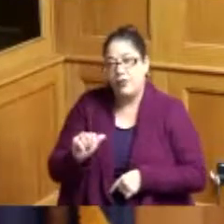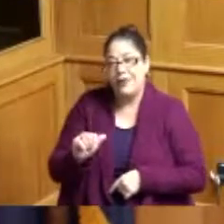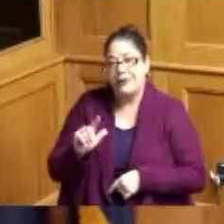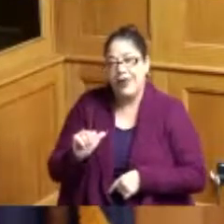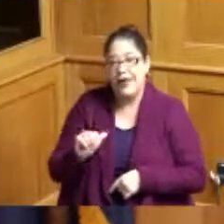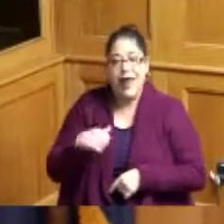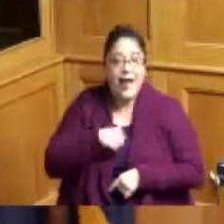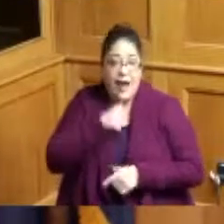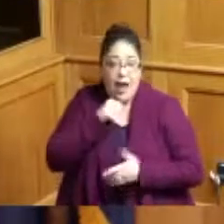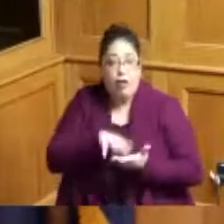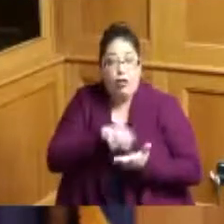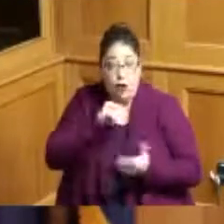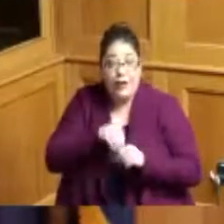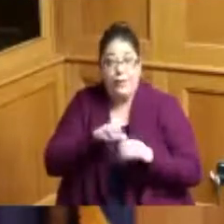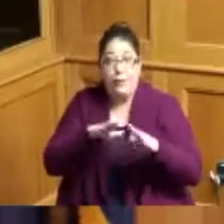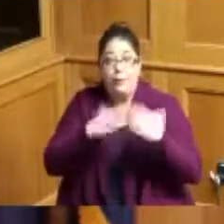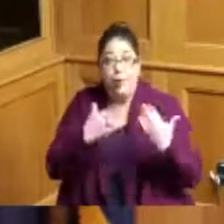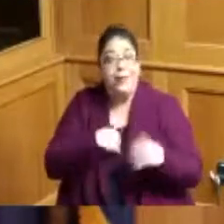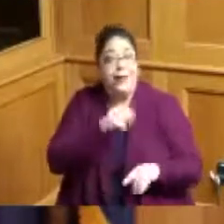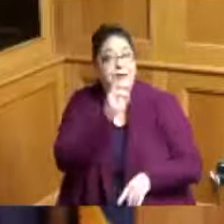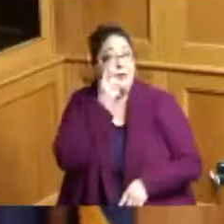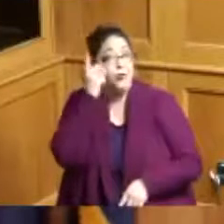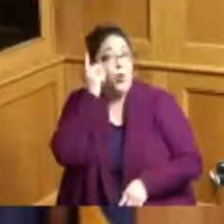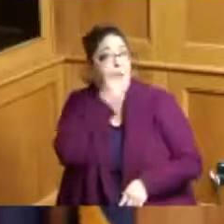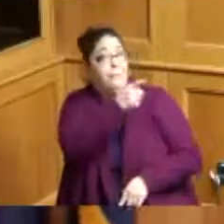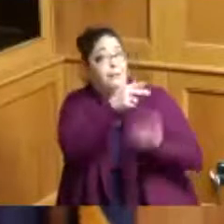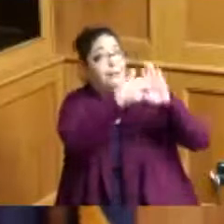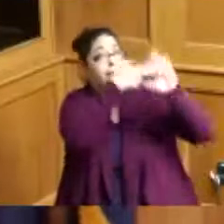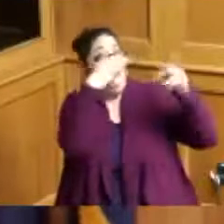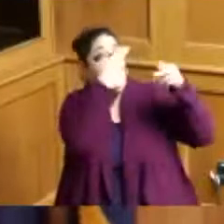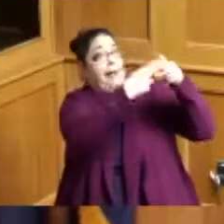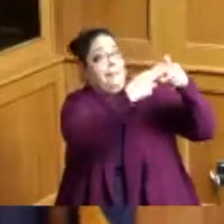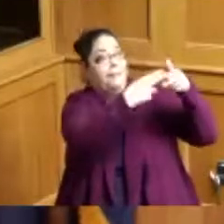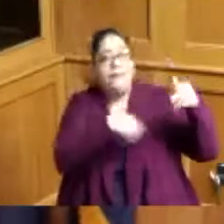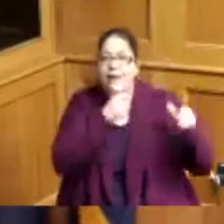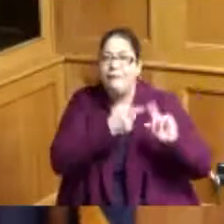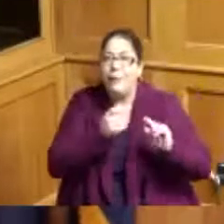I learned it because I knew it was a dormitory and so these are the type of things that are